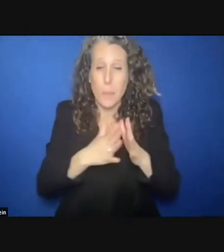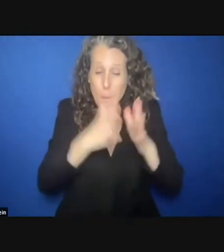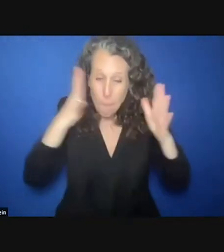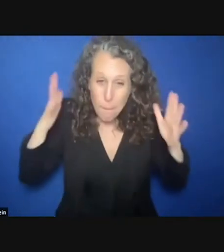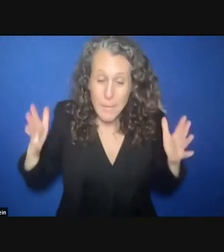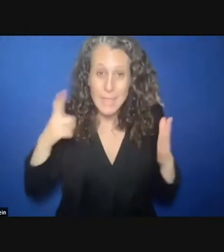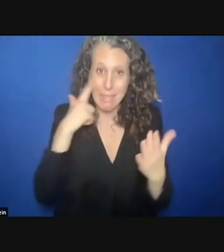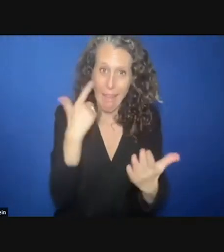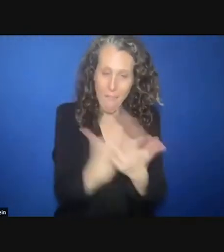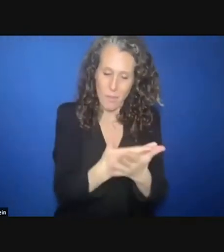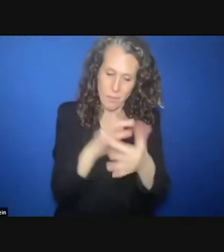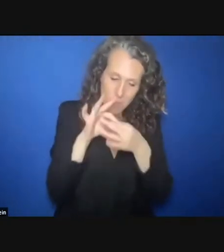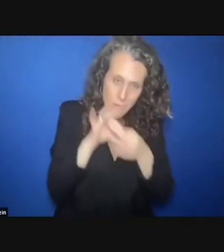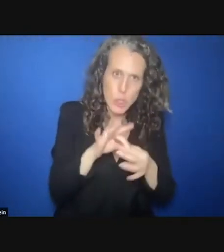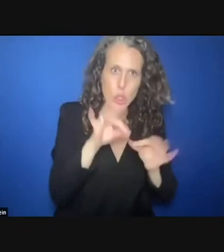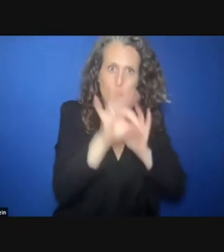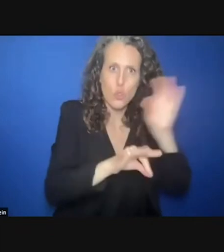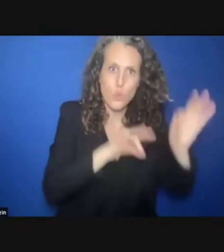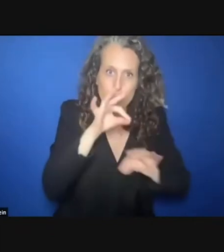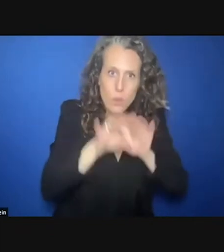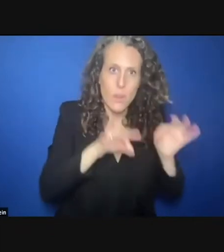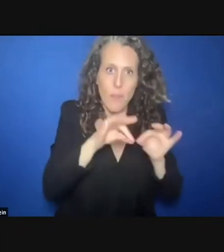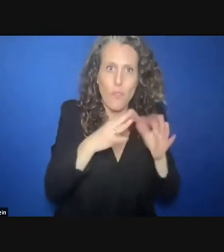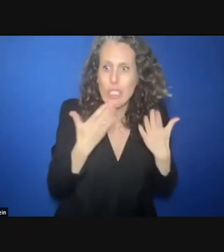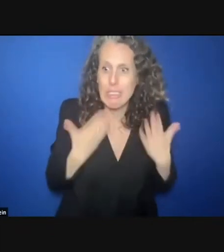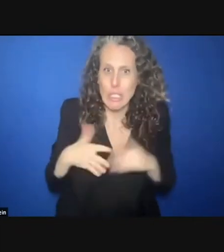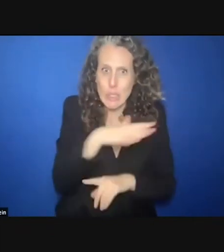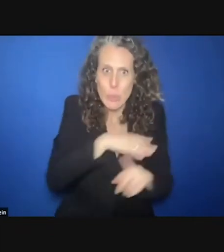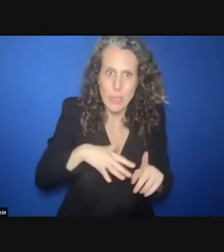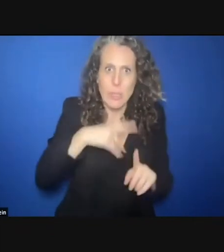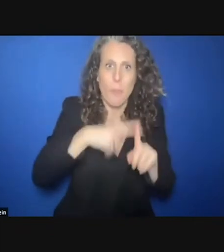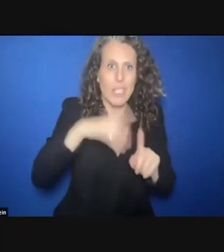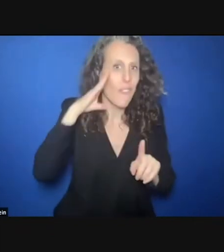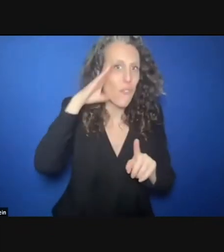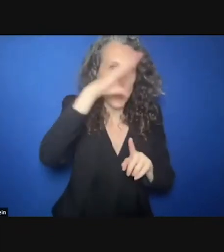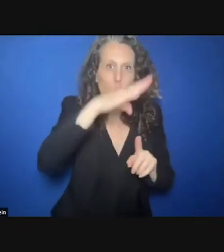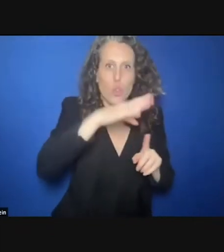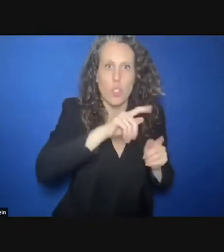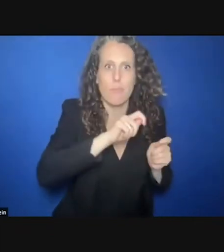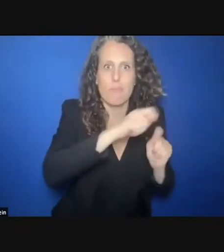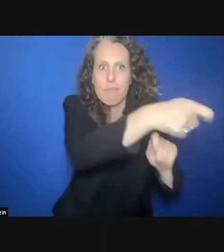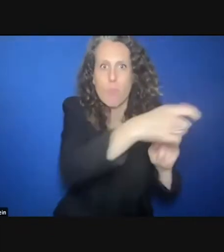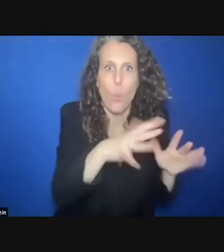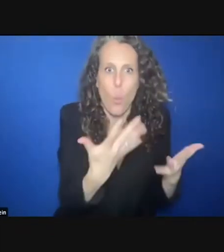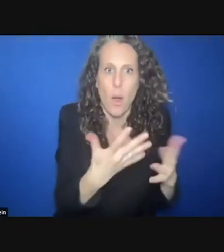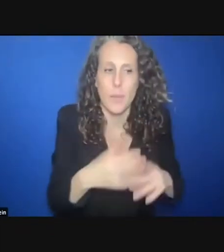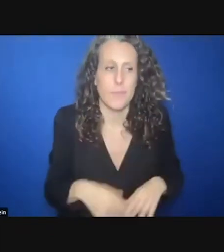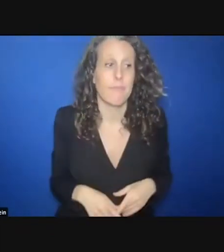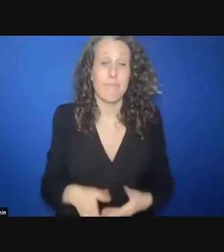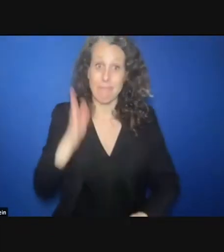current state and future trends in humanitarian action. One thing is now certain, the gap between